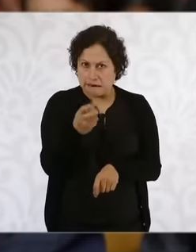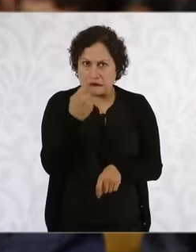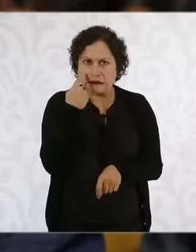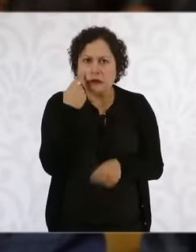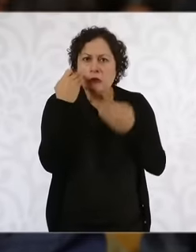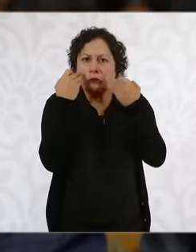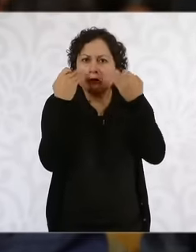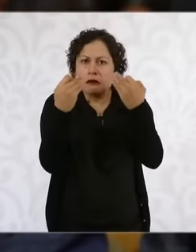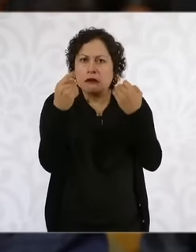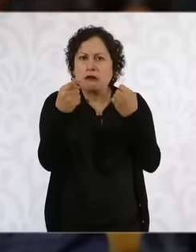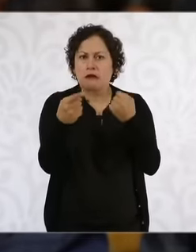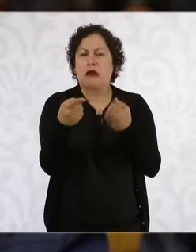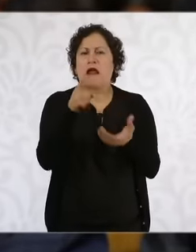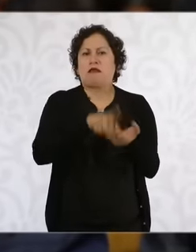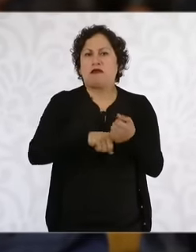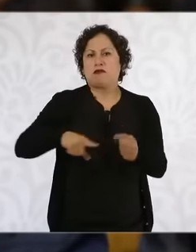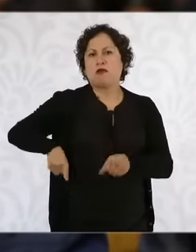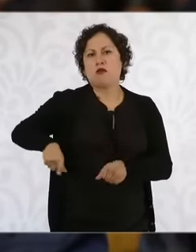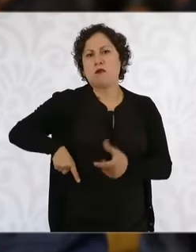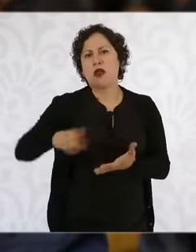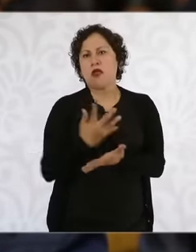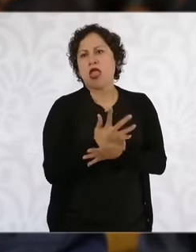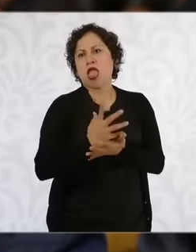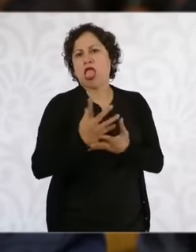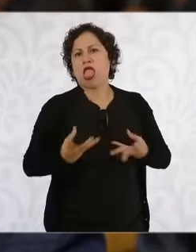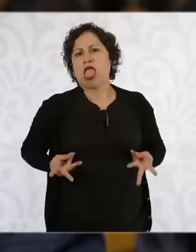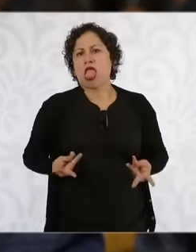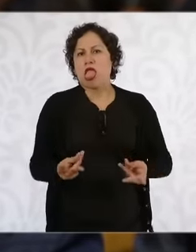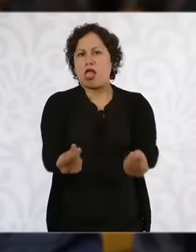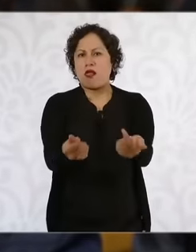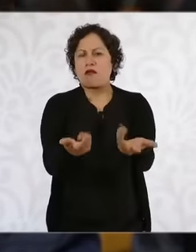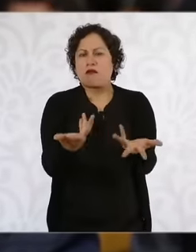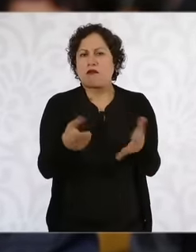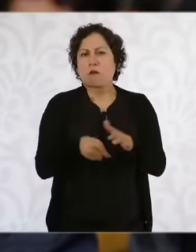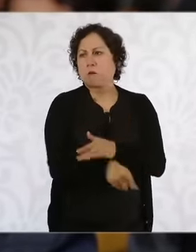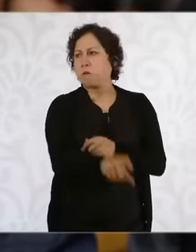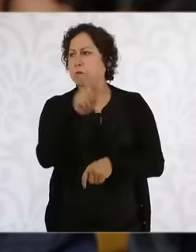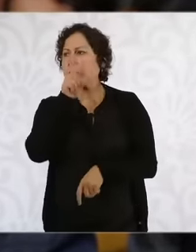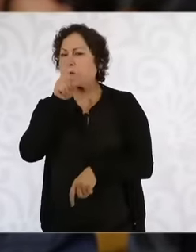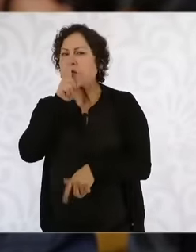in the government there is still corruption am ad would you do so that it is understood that this